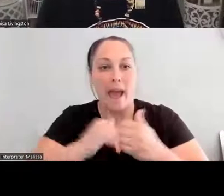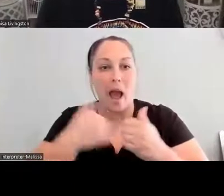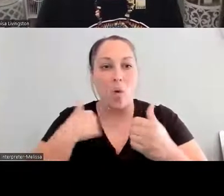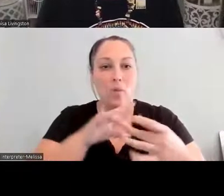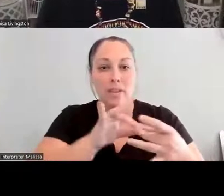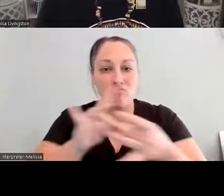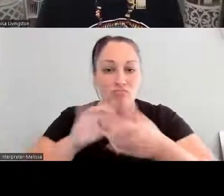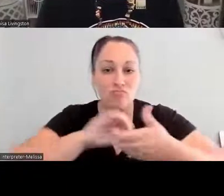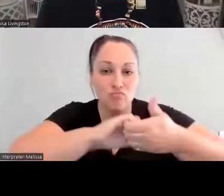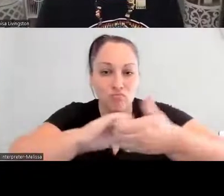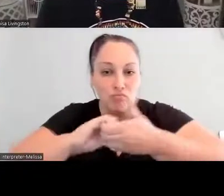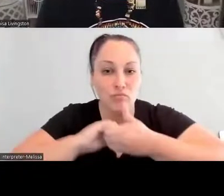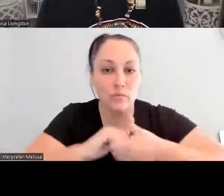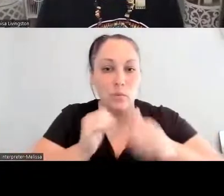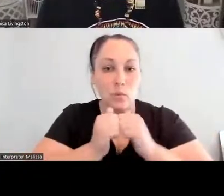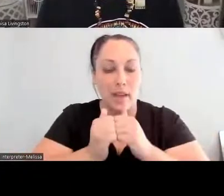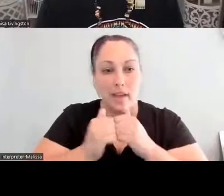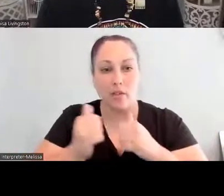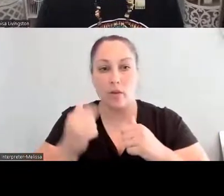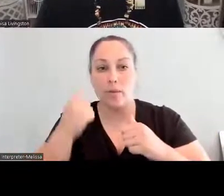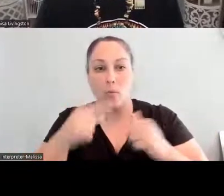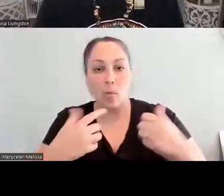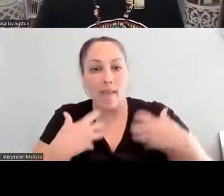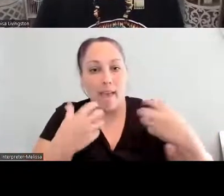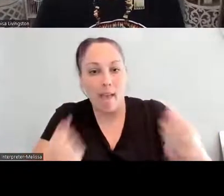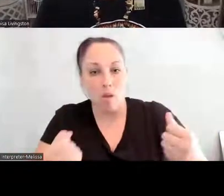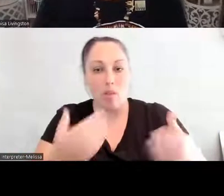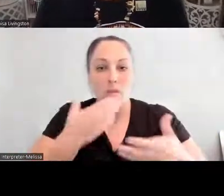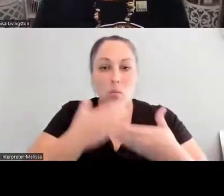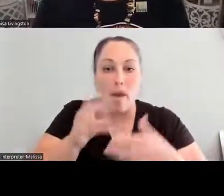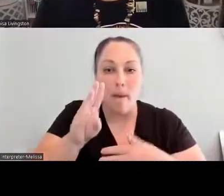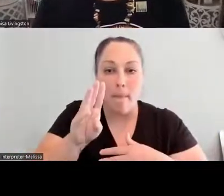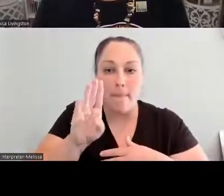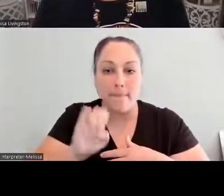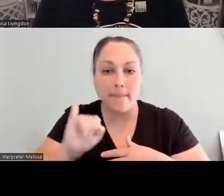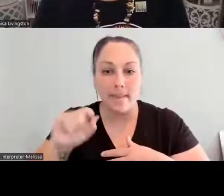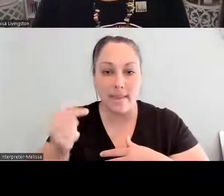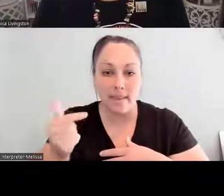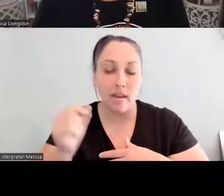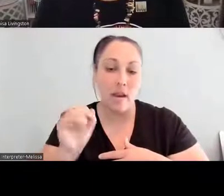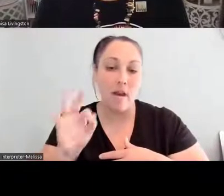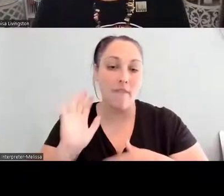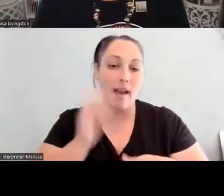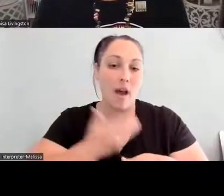well‑being of our people. And across Indian country during the pandemic, what we were able